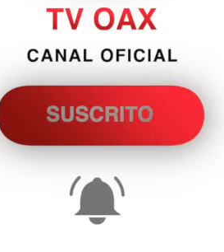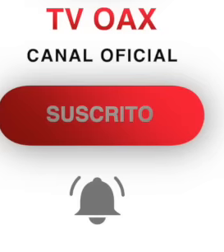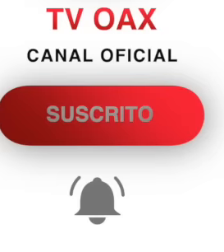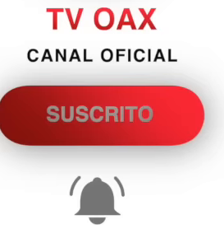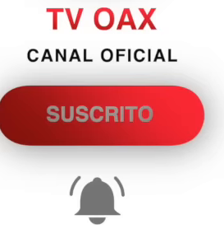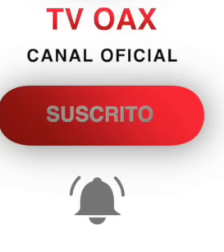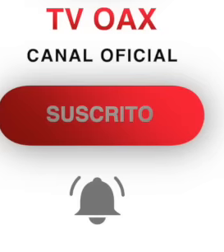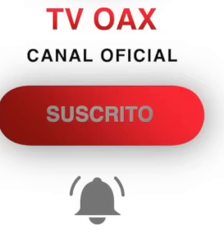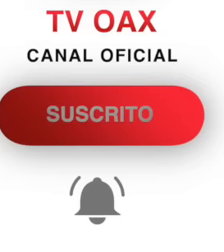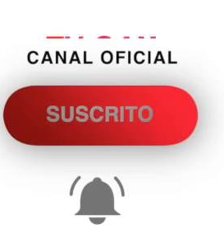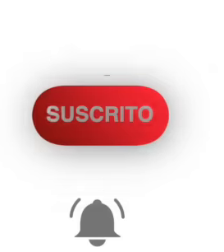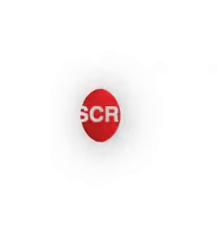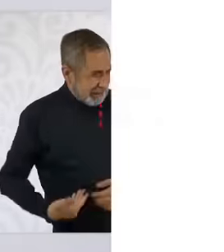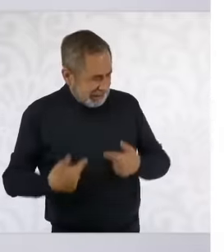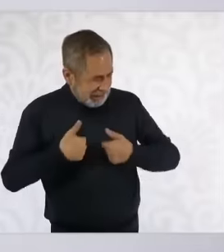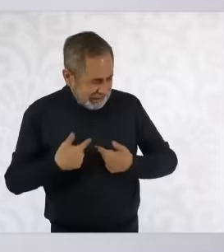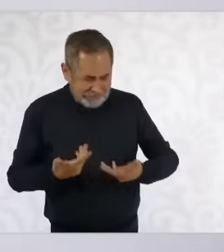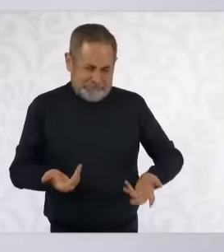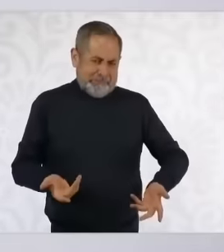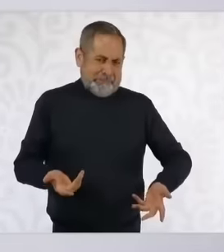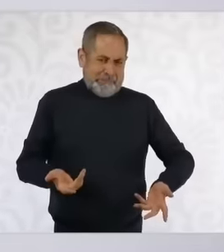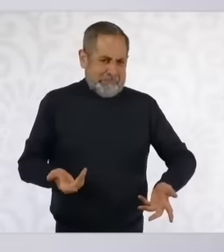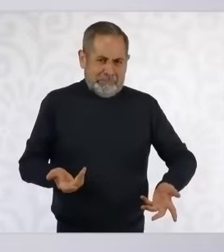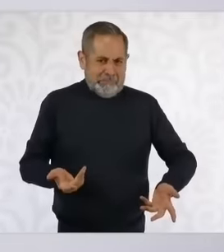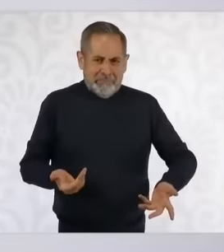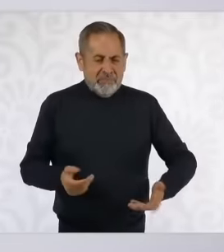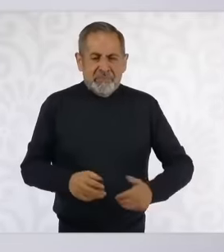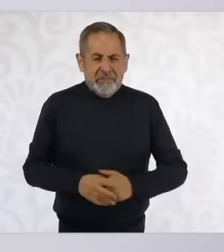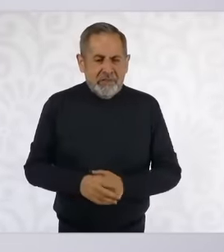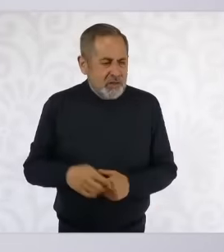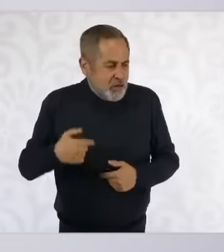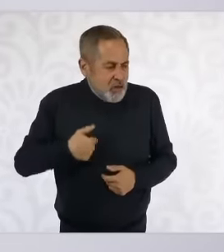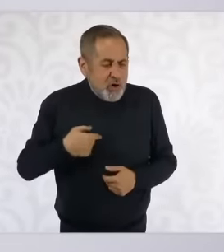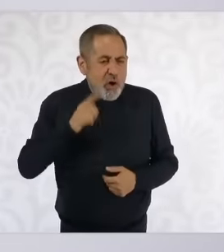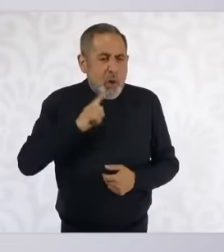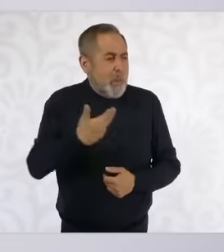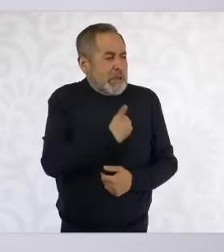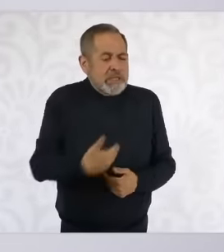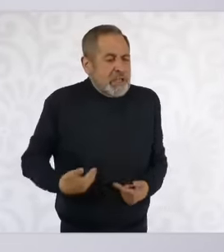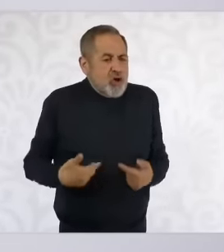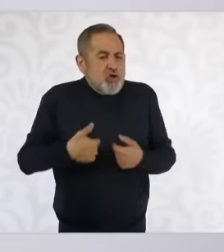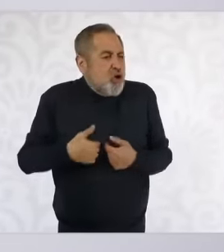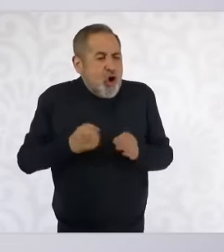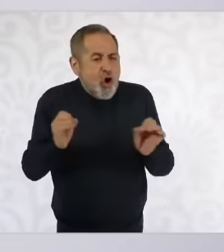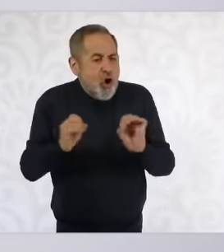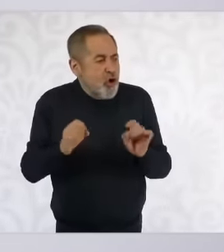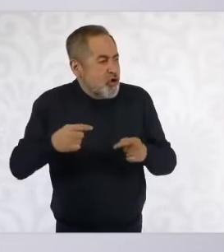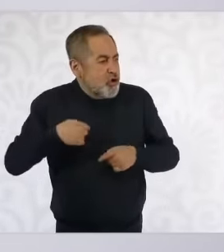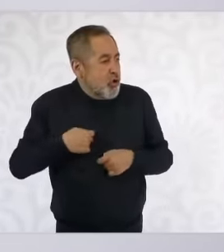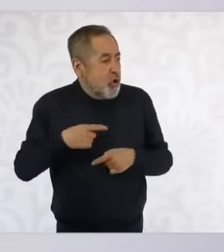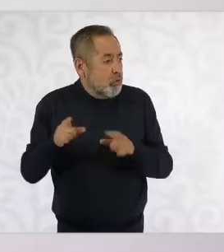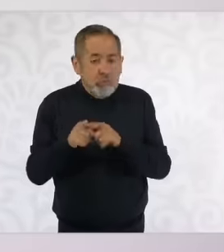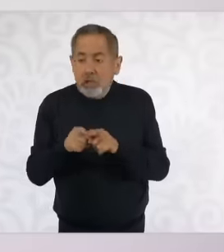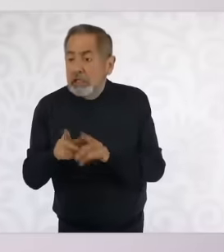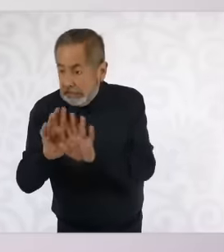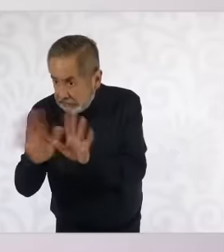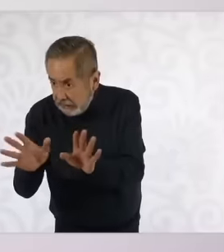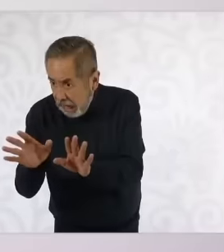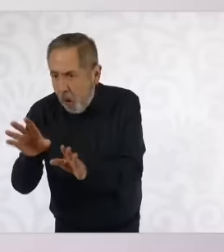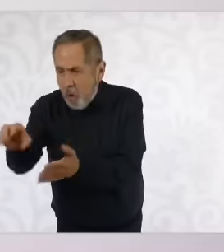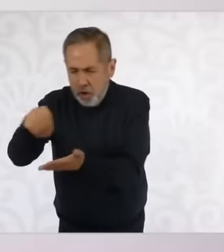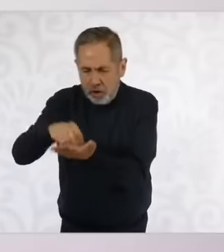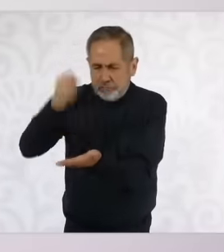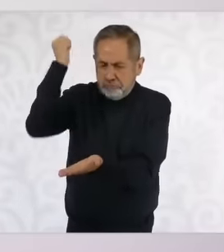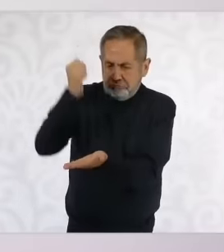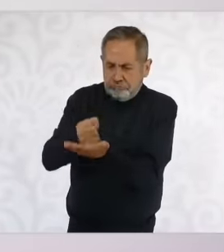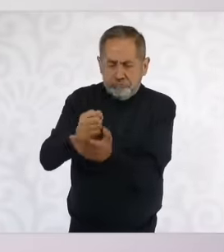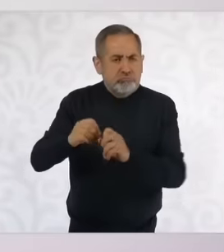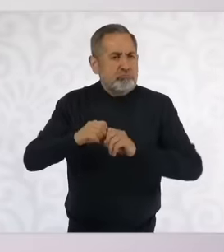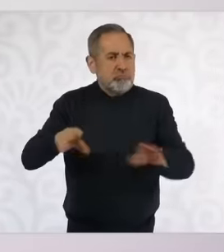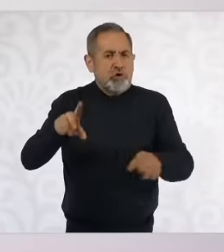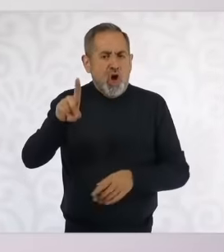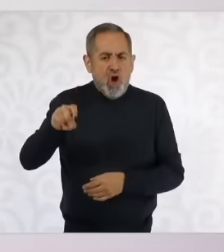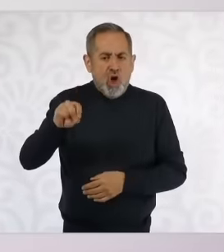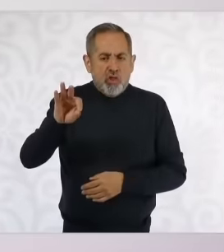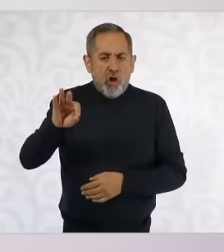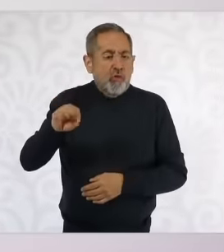president if the president only does is publish in the official newspaper what the